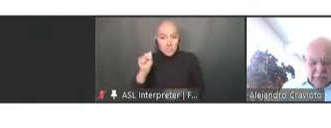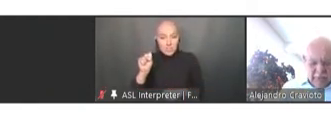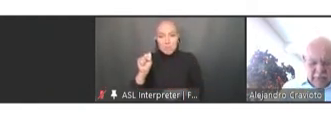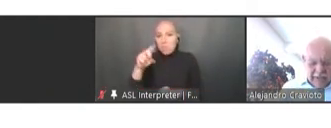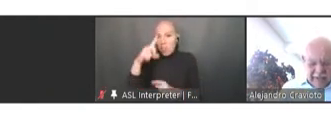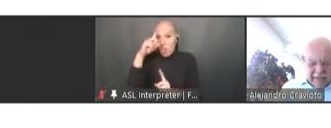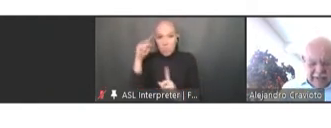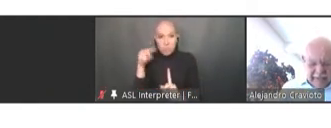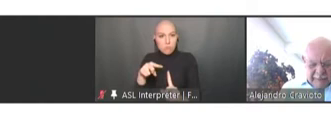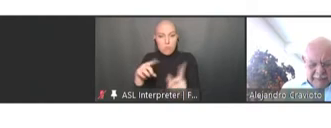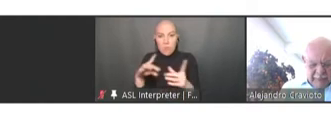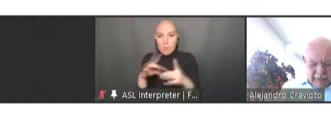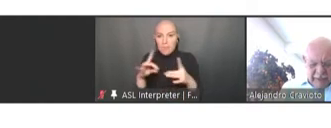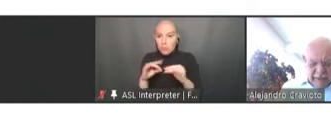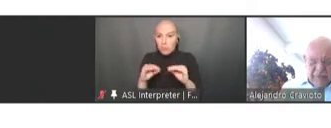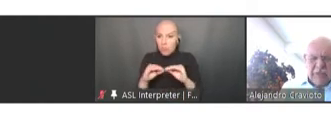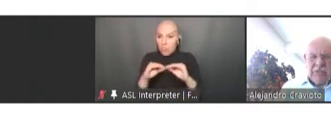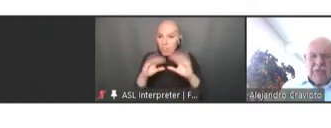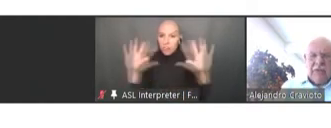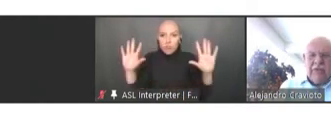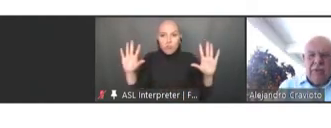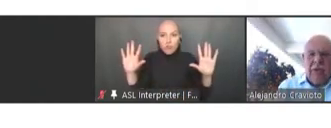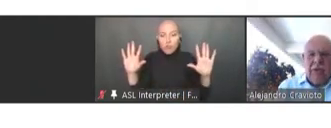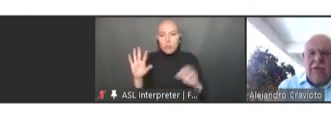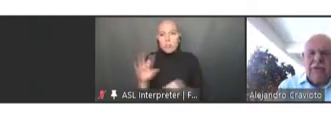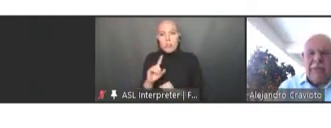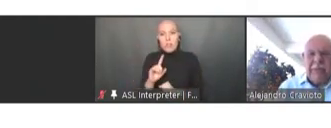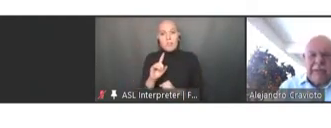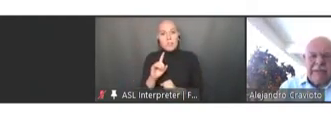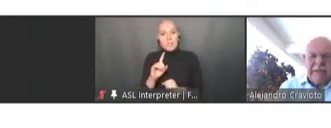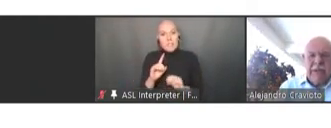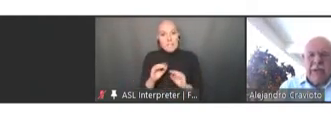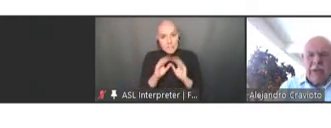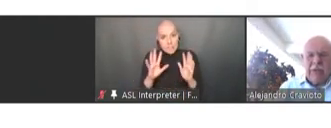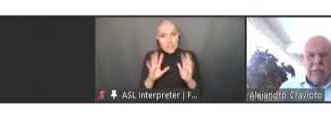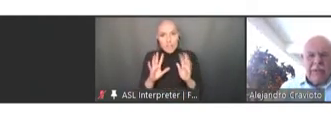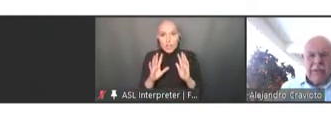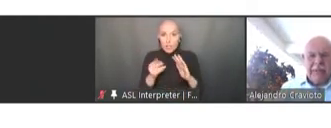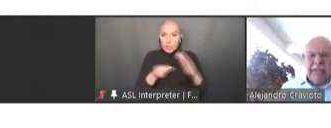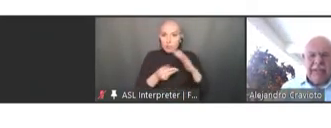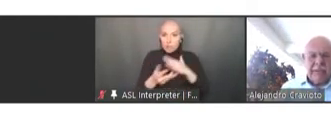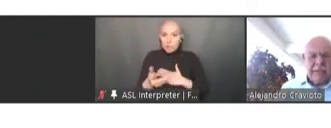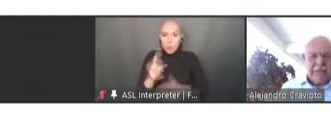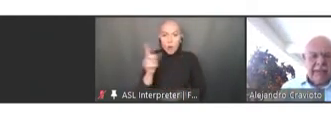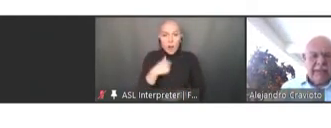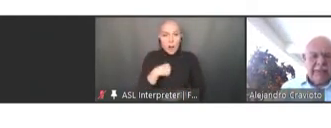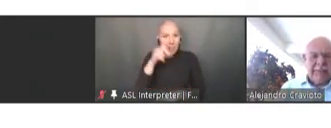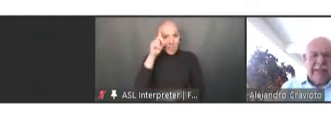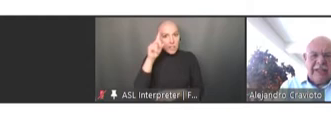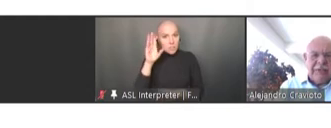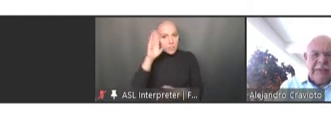of what I think the future of all of us depends on the work that we can do together. The next one.